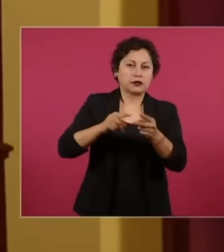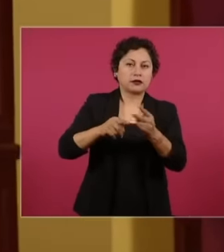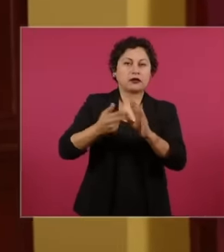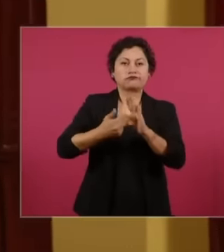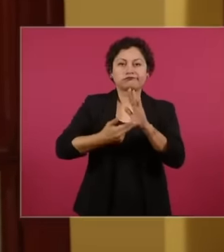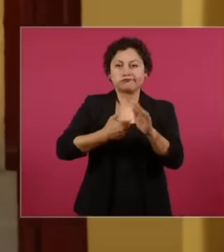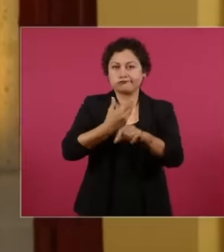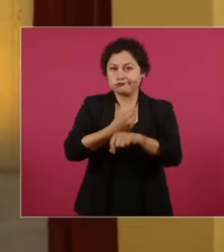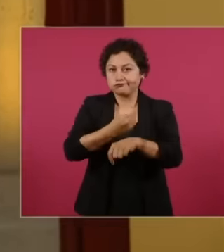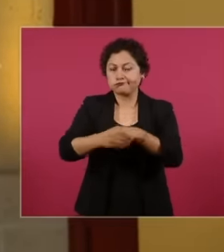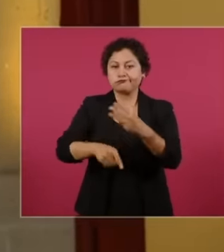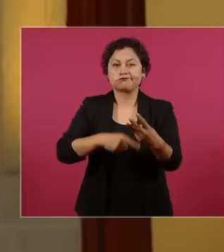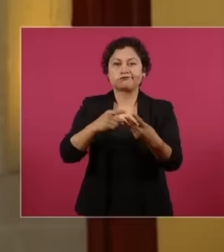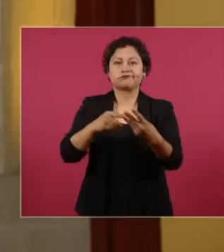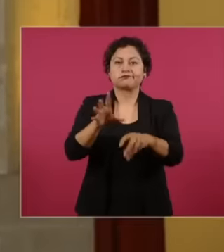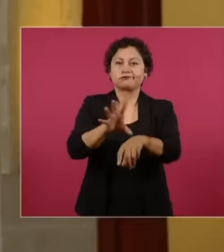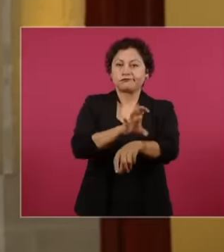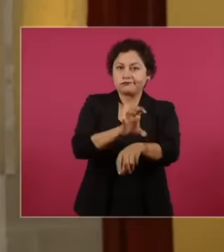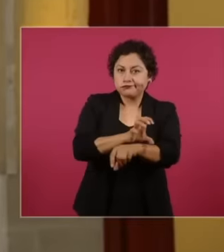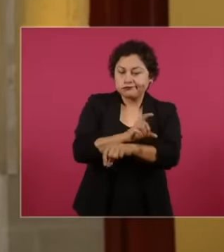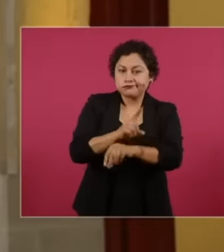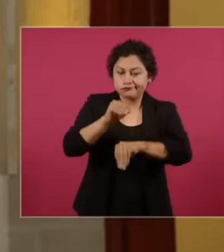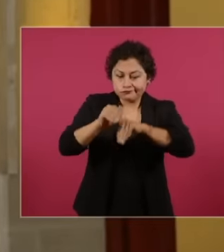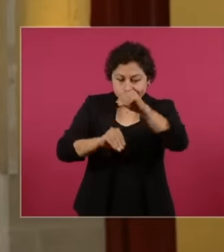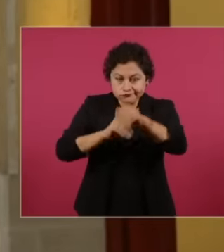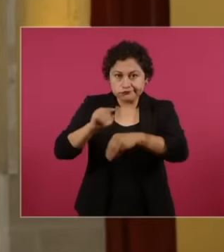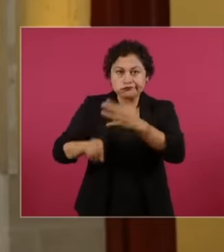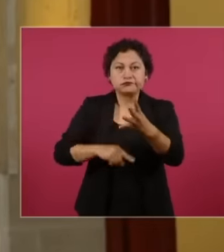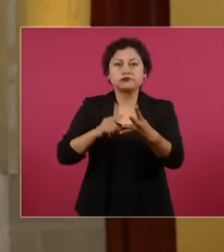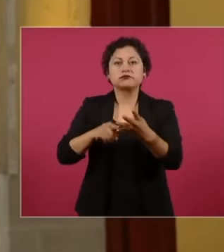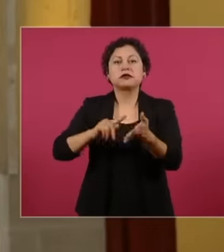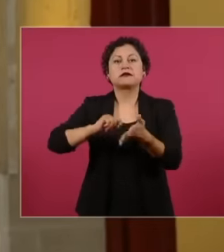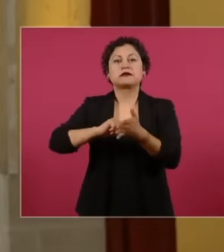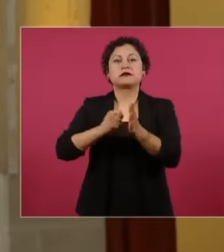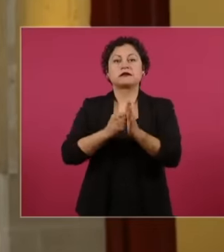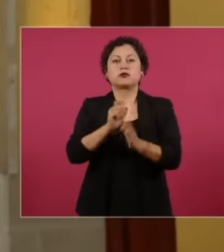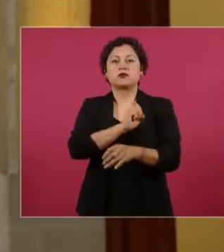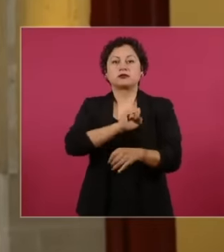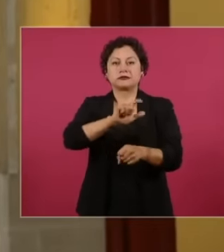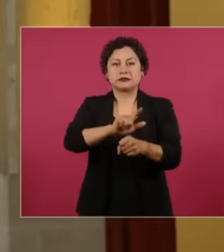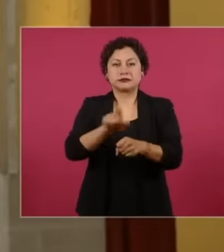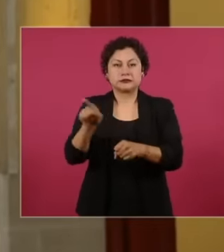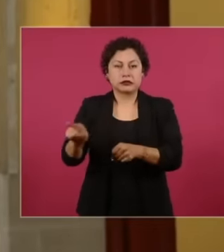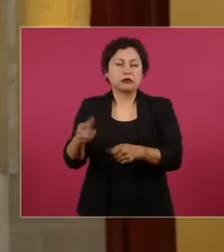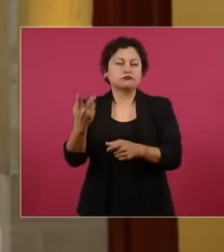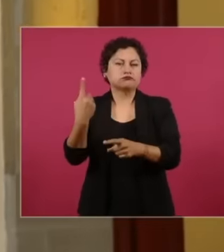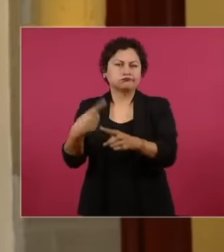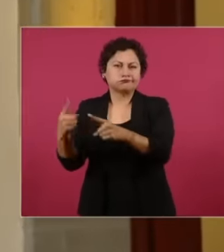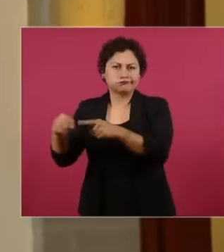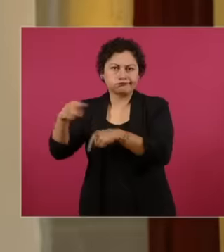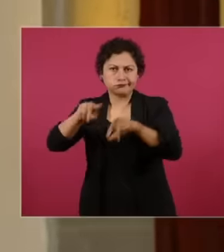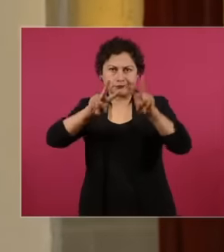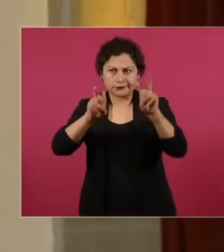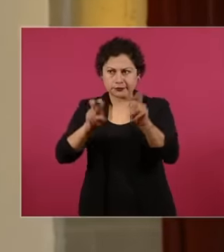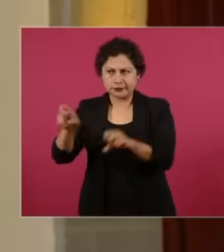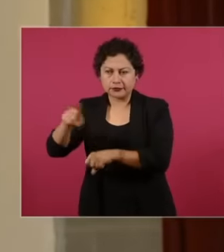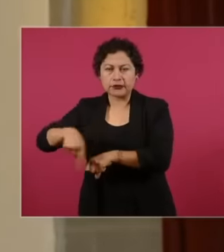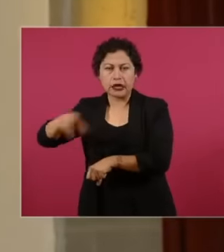, electronics, technical specialists and specialized labor for the construction of these